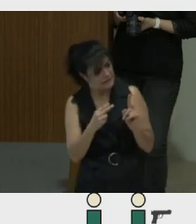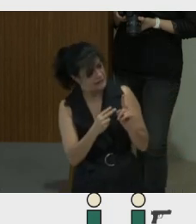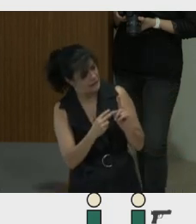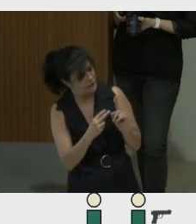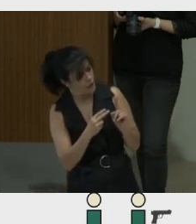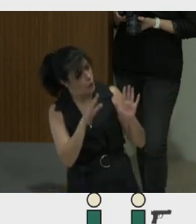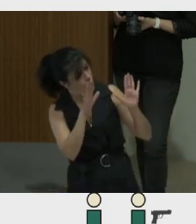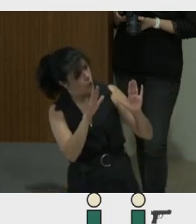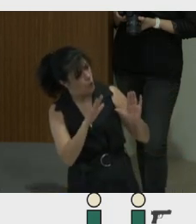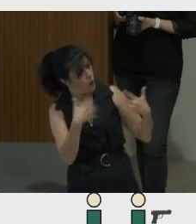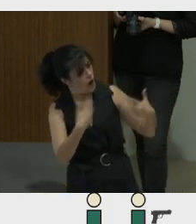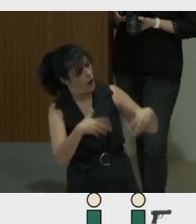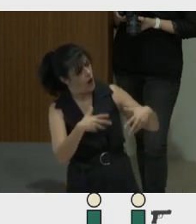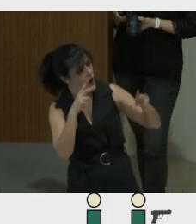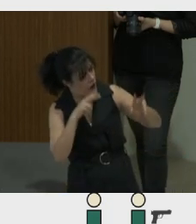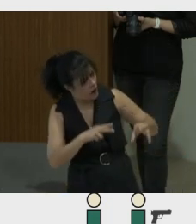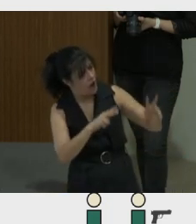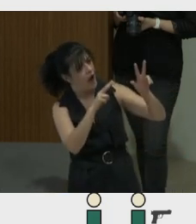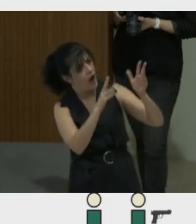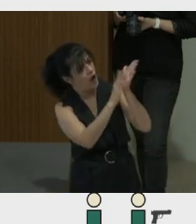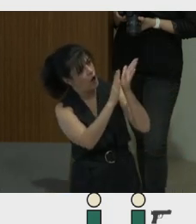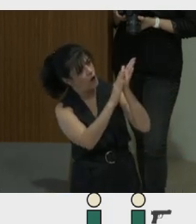and break that trajectory.